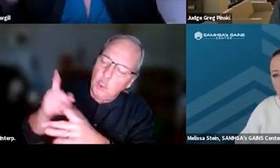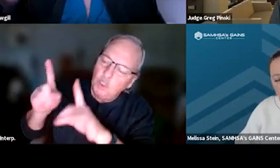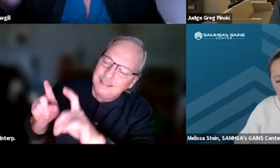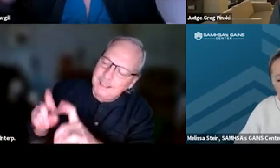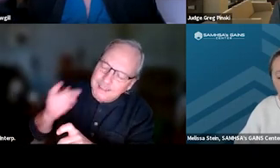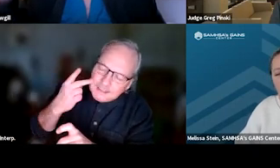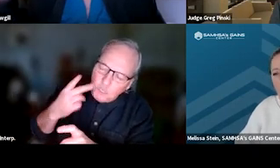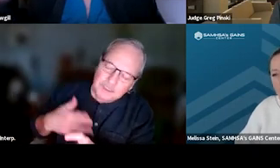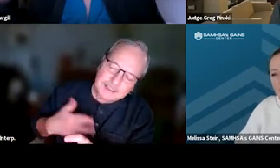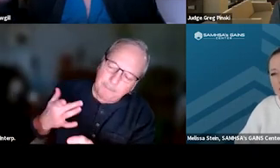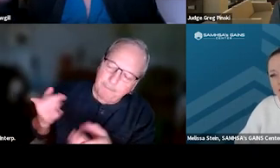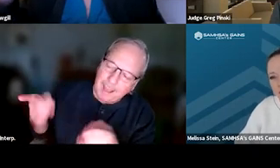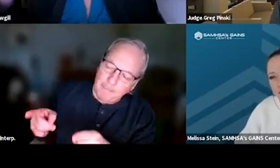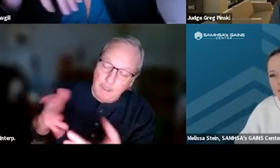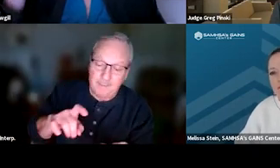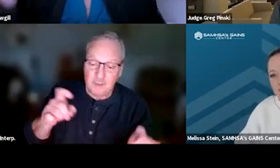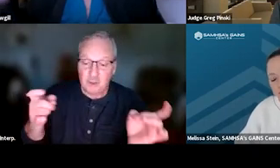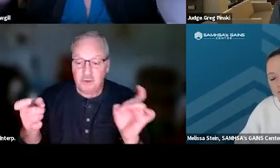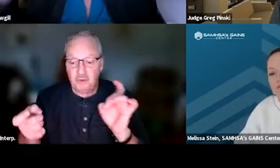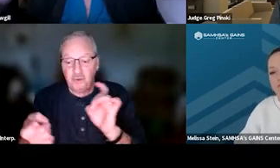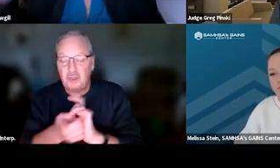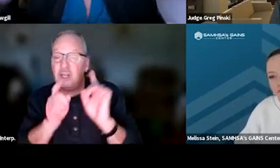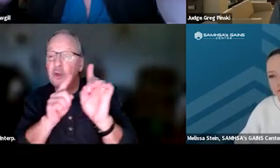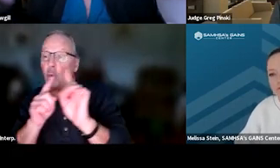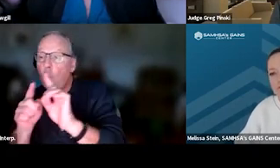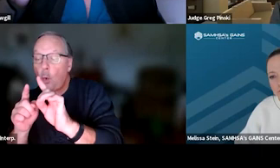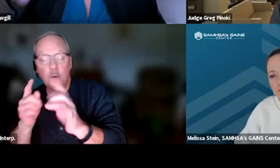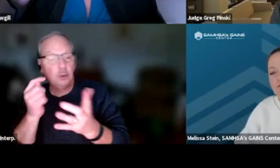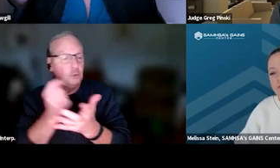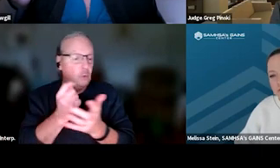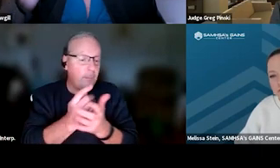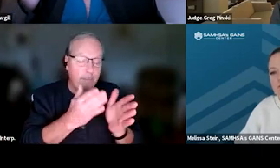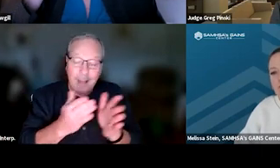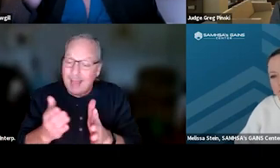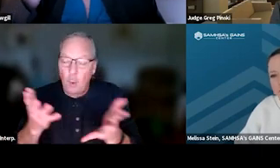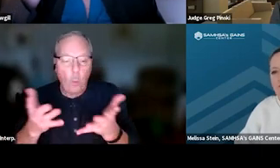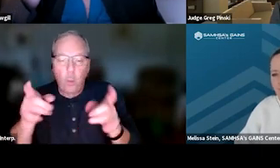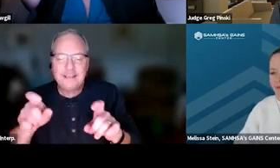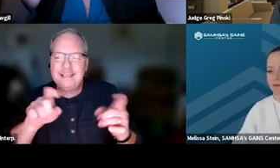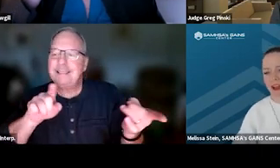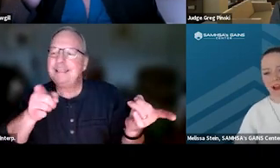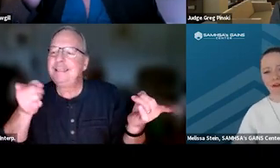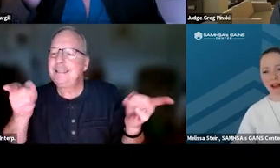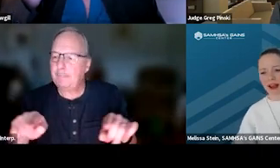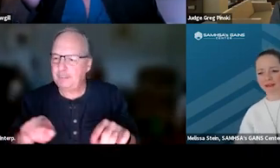Do we need to change case plan goals? Do we need to change treatment plan? What needs to happen? Thank you for that.